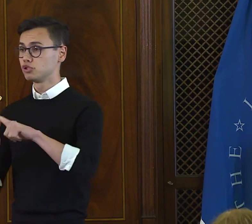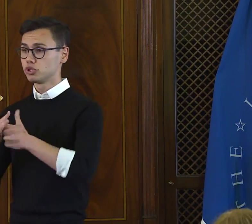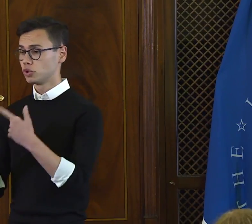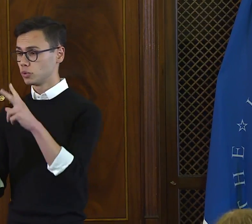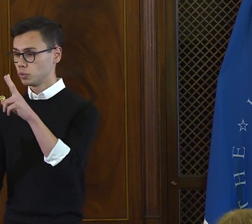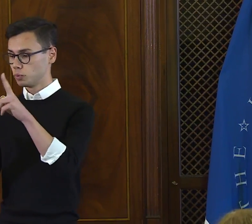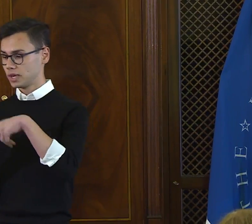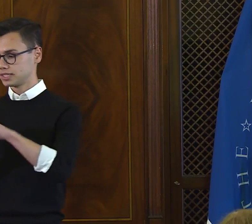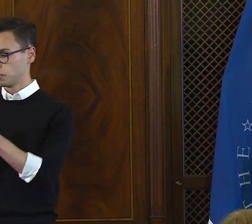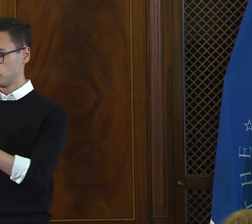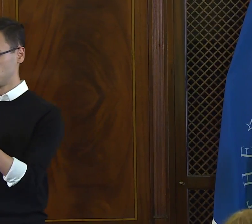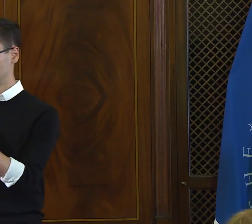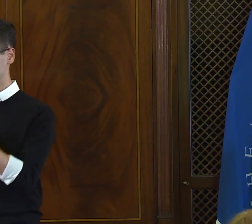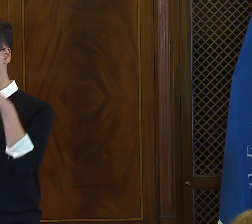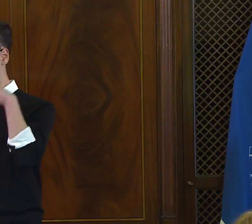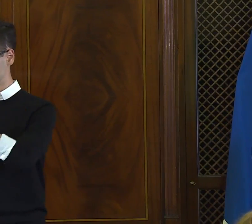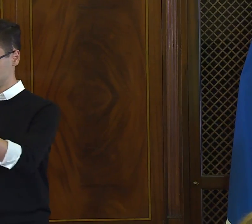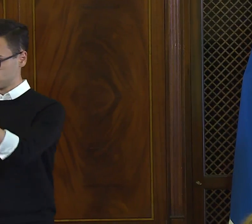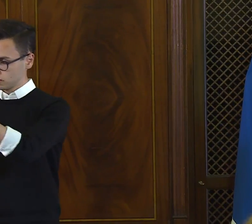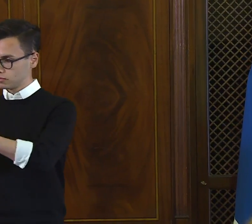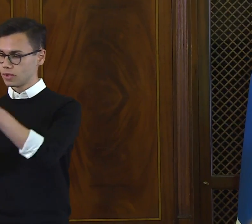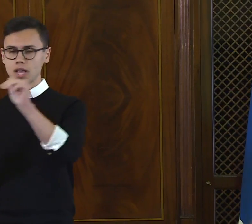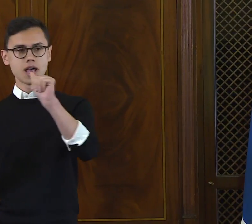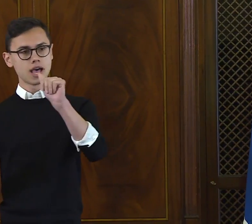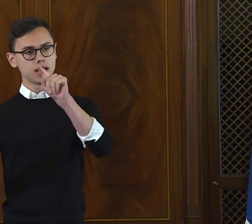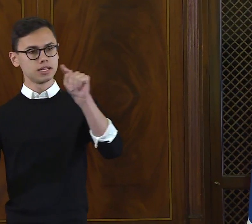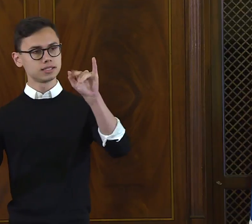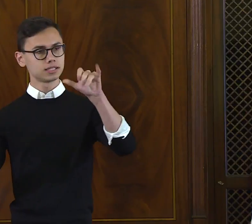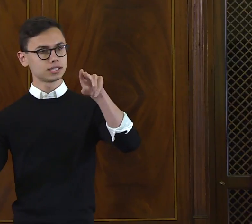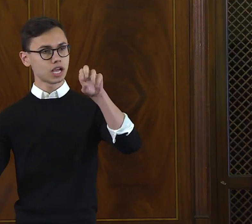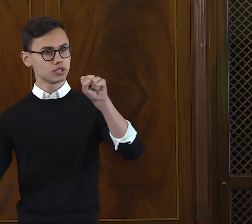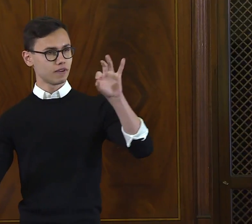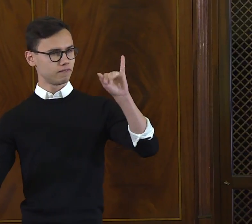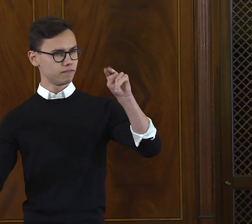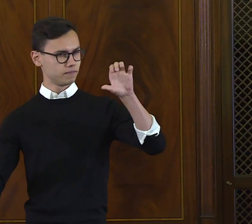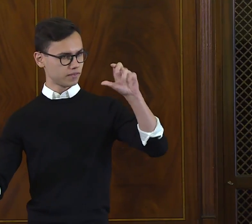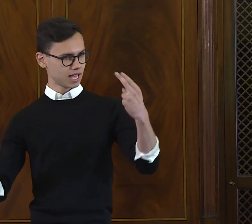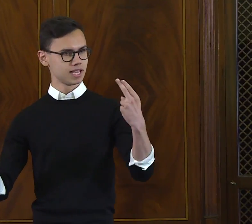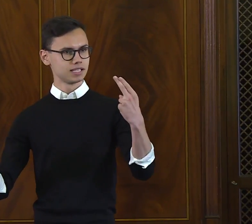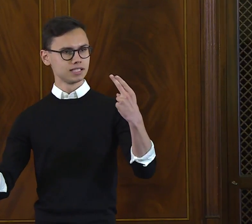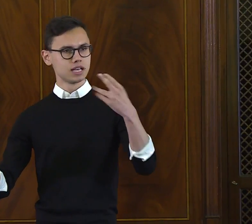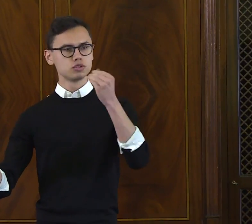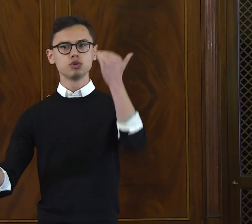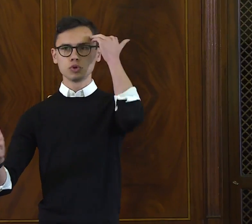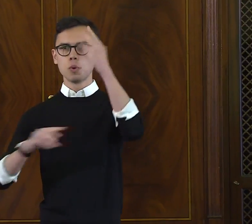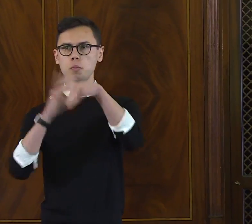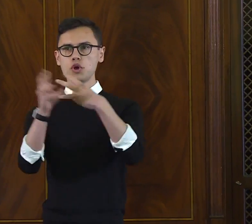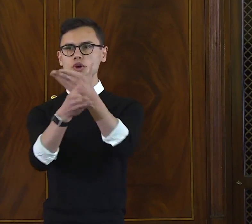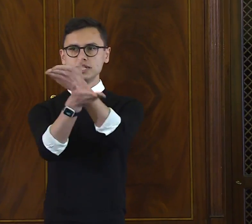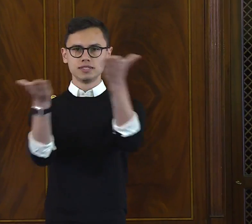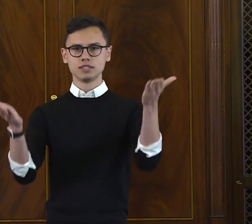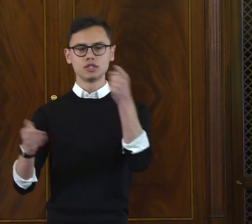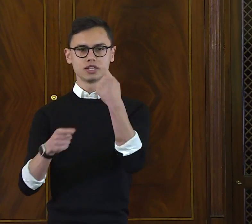as a darkly funny anecdote. The next day I'd see the world through Atticus Finch's eyes